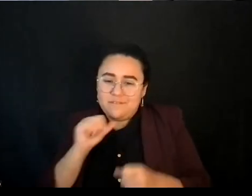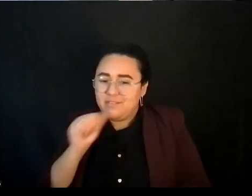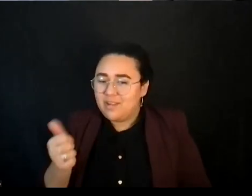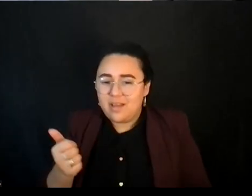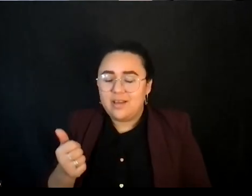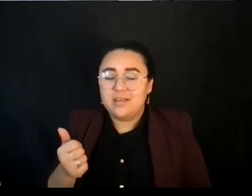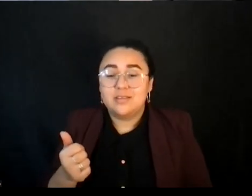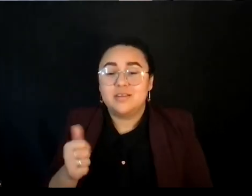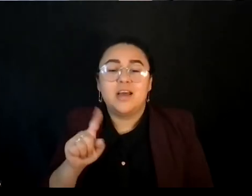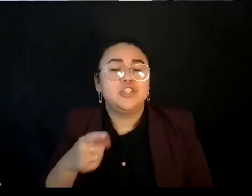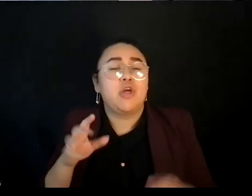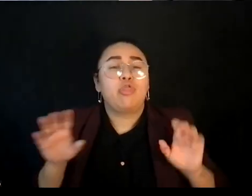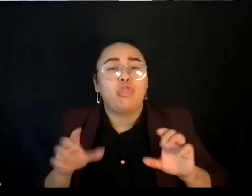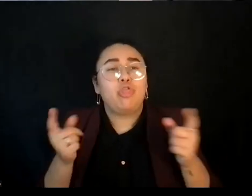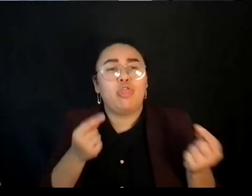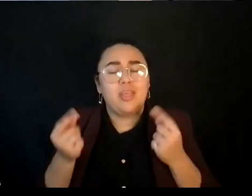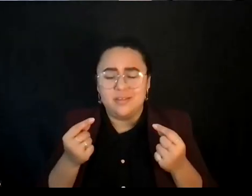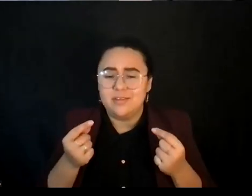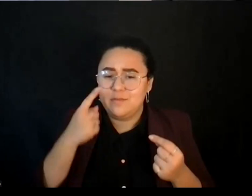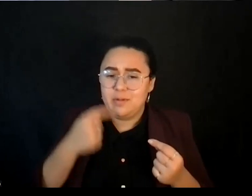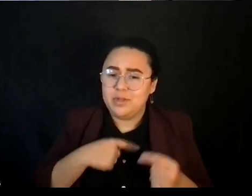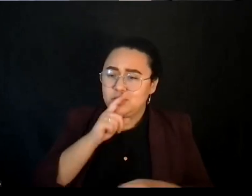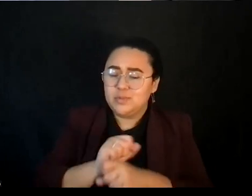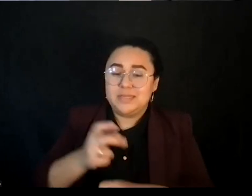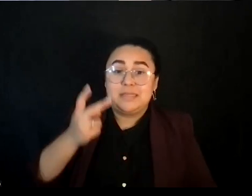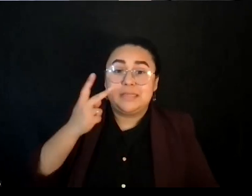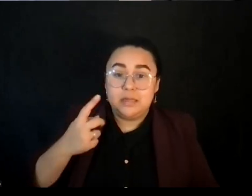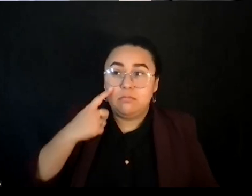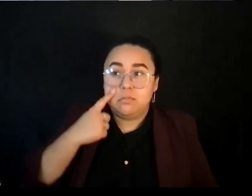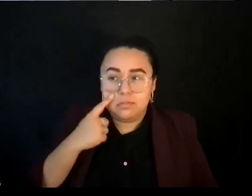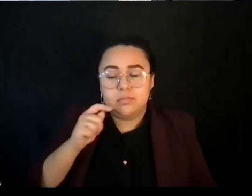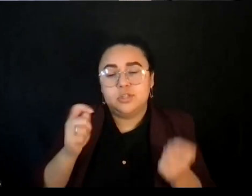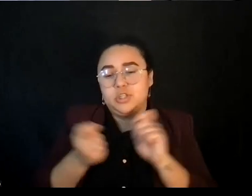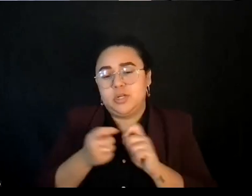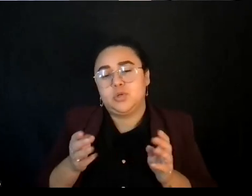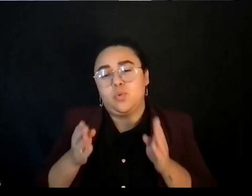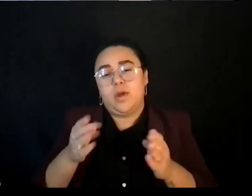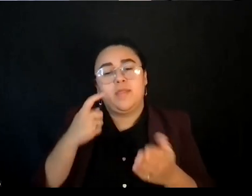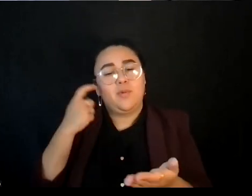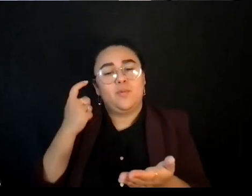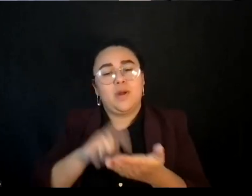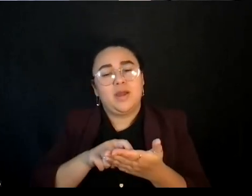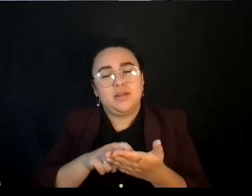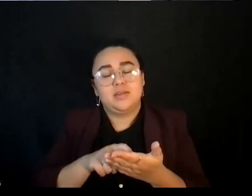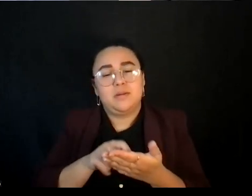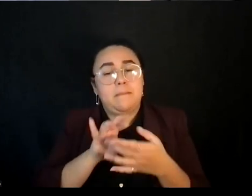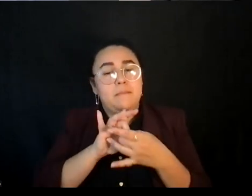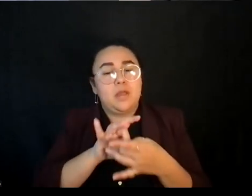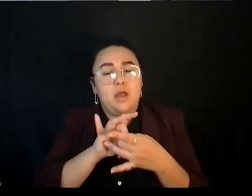So to me, to really see change in a way that recognize I belong, the interconnectedness,